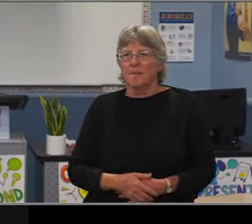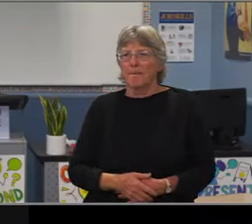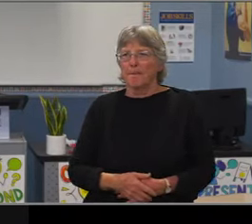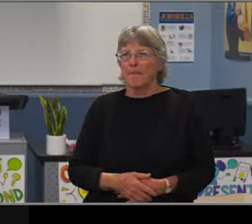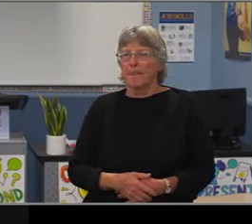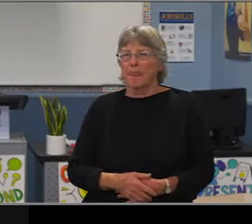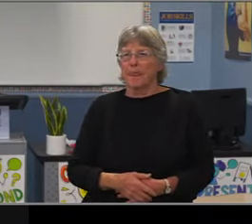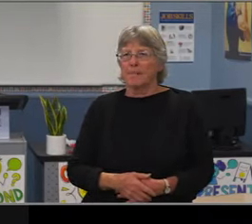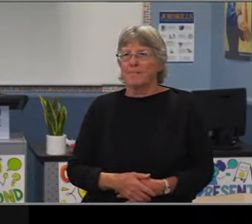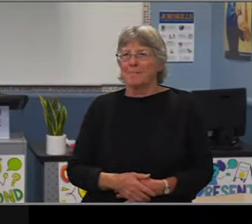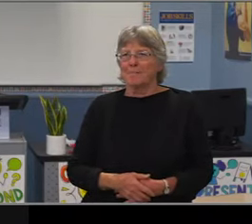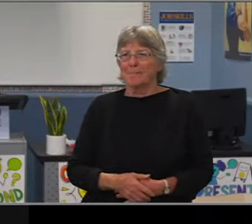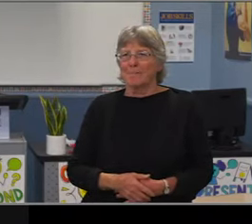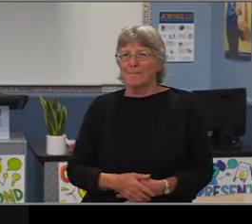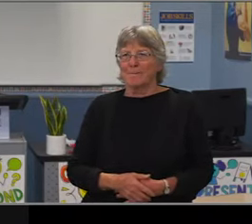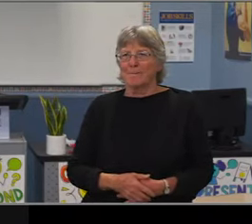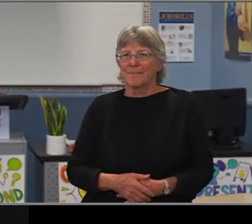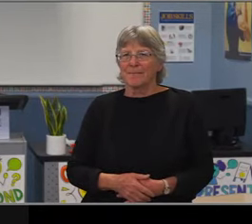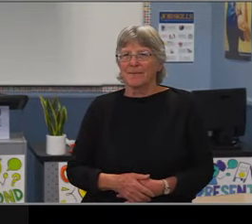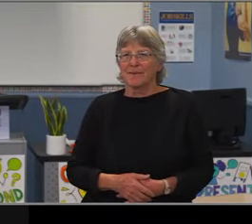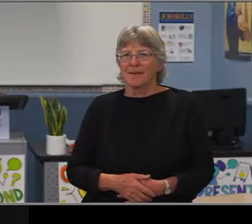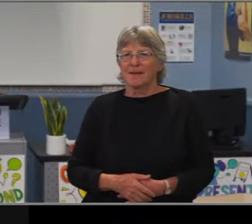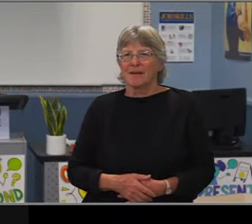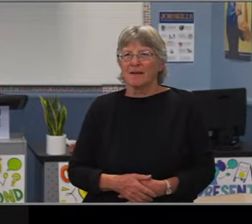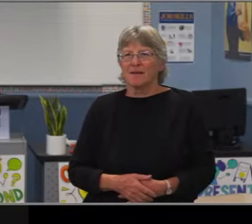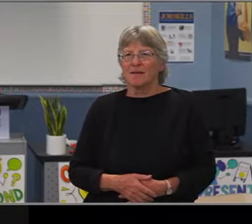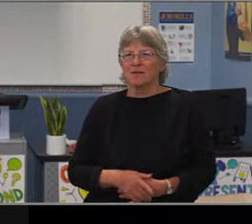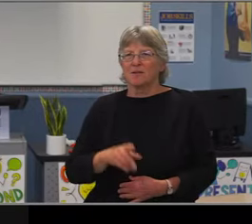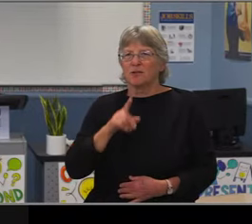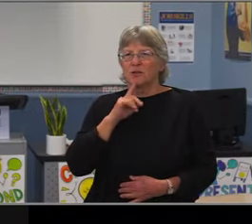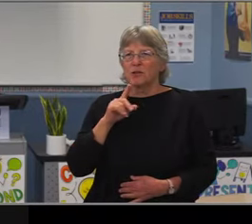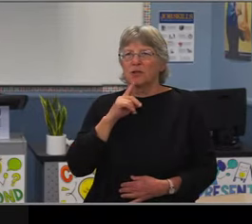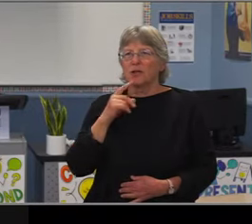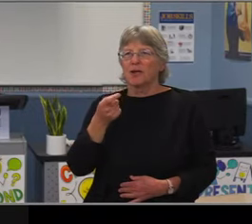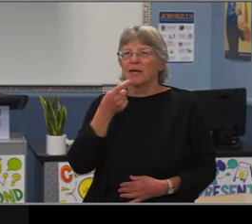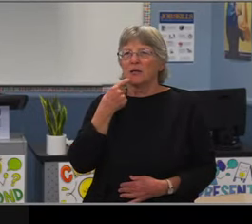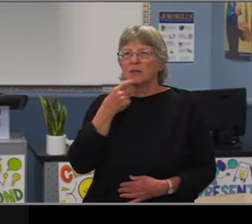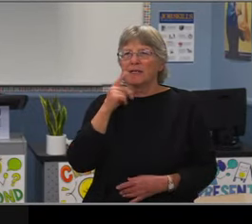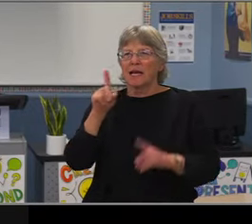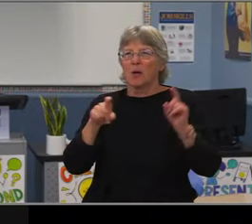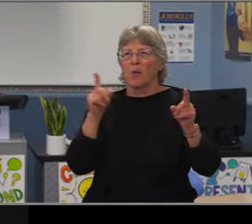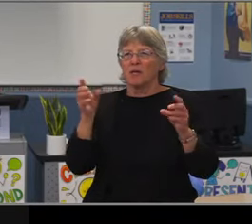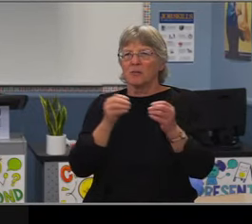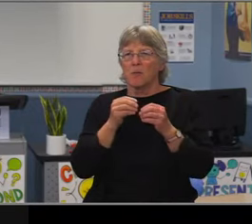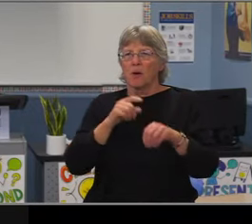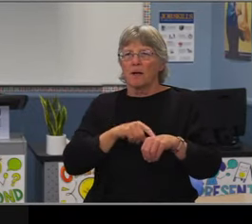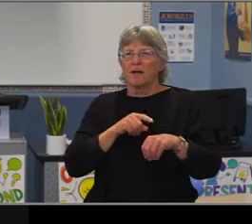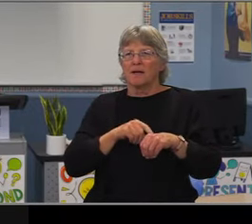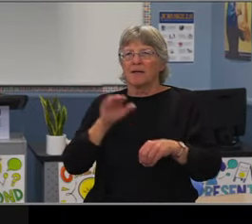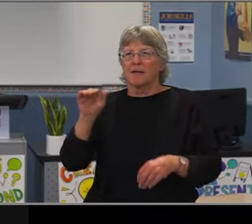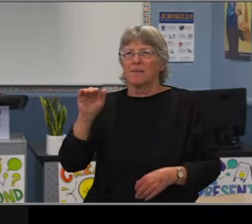I just wanna thank those members who are stepping up to serve on this committee.